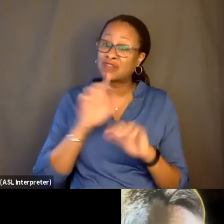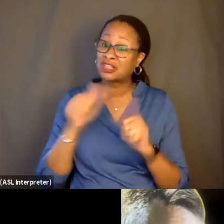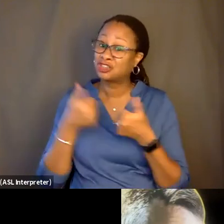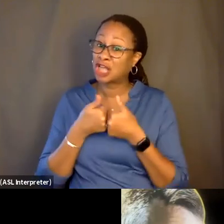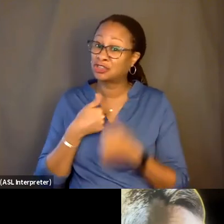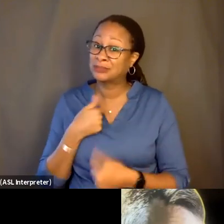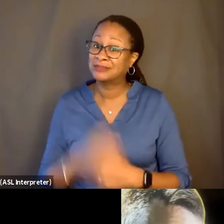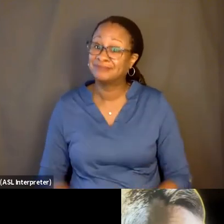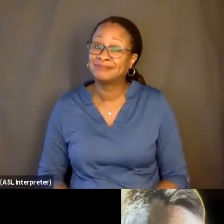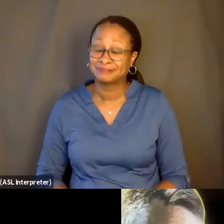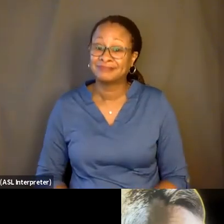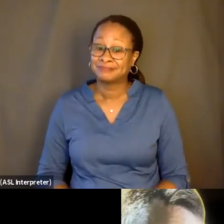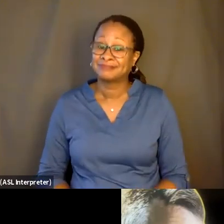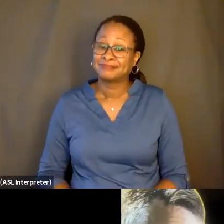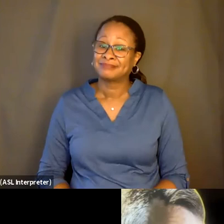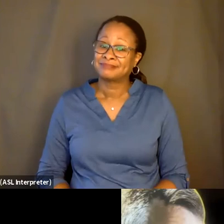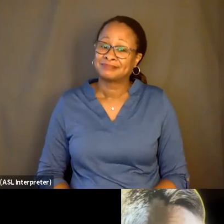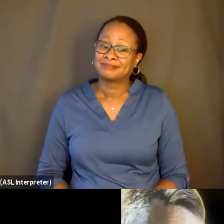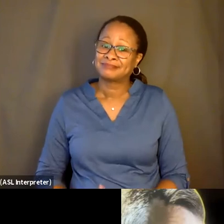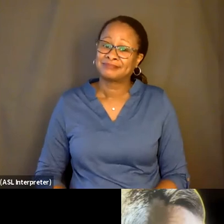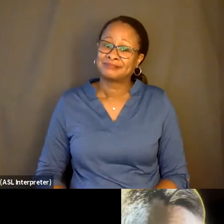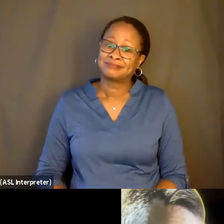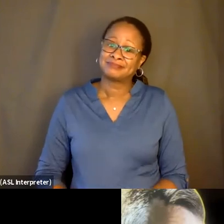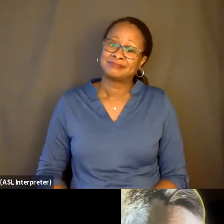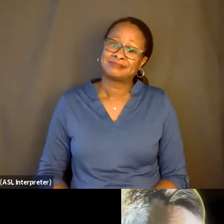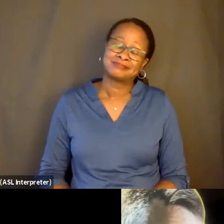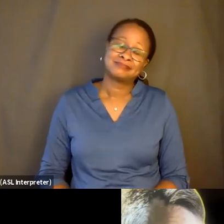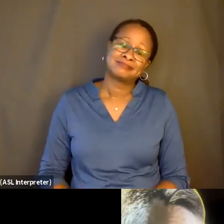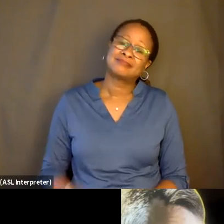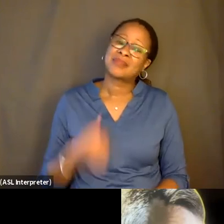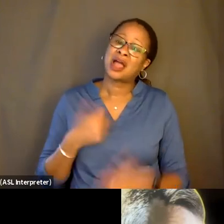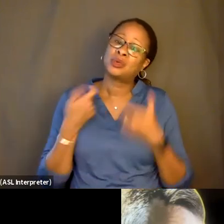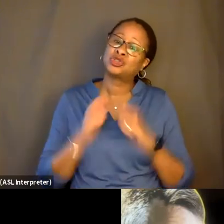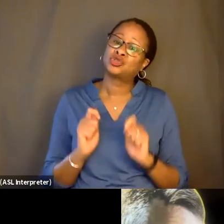And so I was trying to let the film